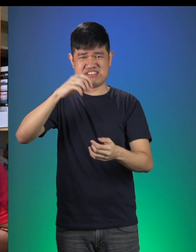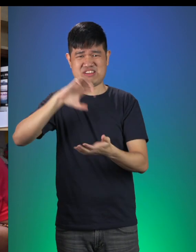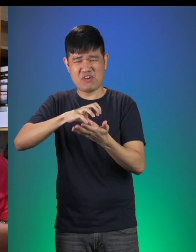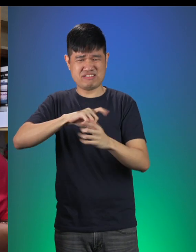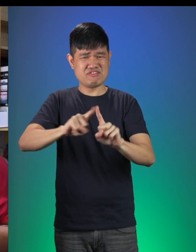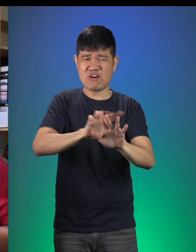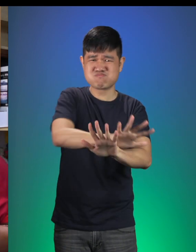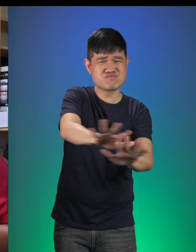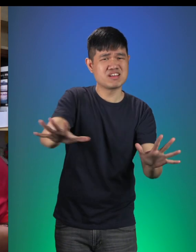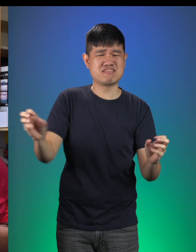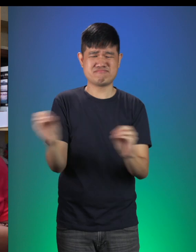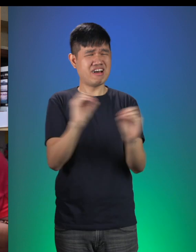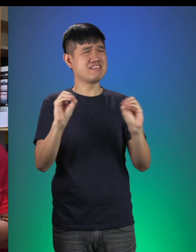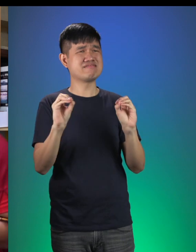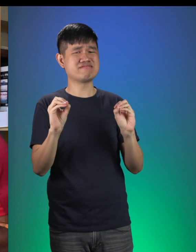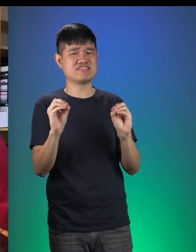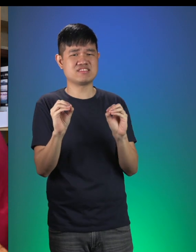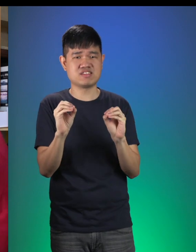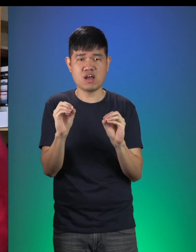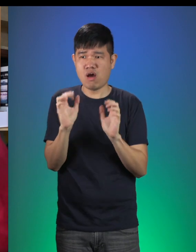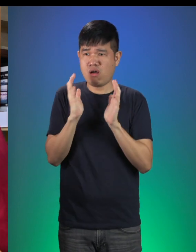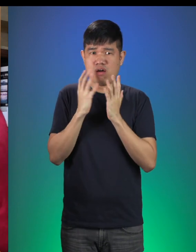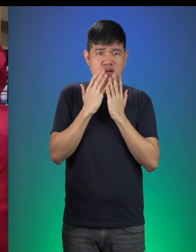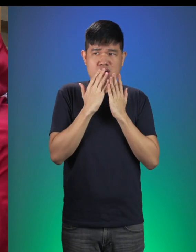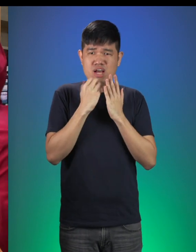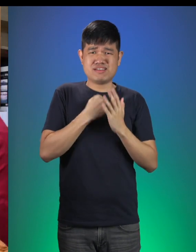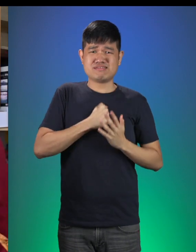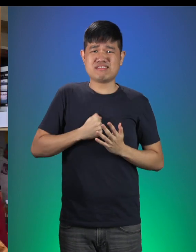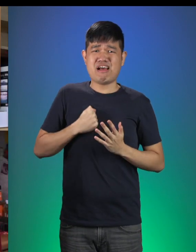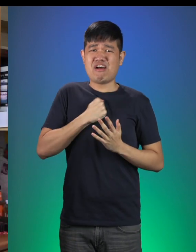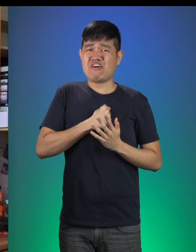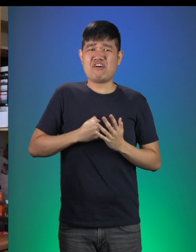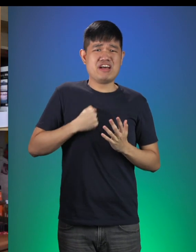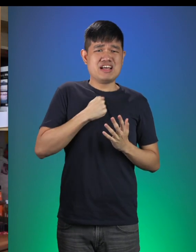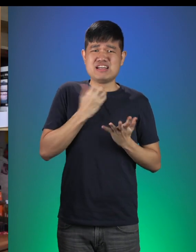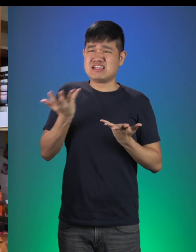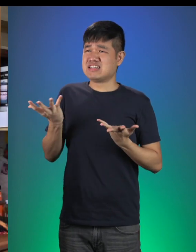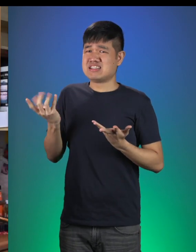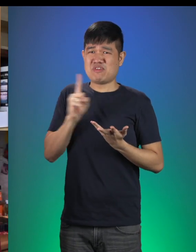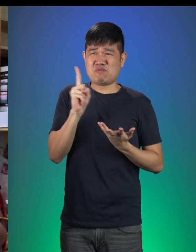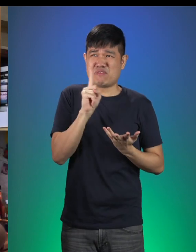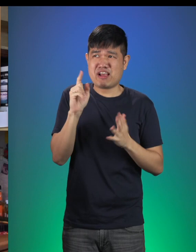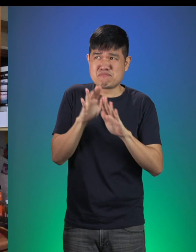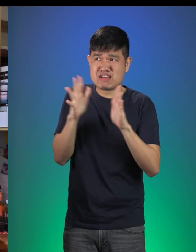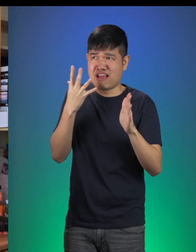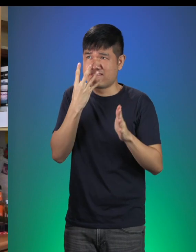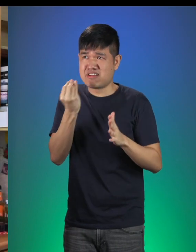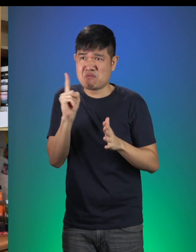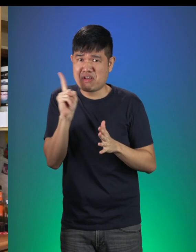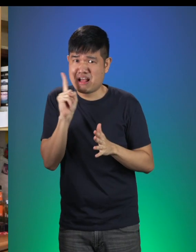Hansel: There’s nothing left! Little Red: Oh dear! I’m so sorry. Then where is the Big Bad Wolf now?